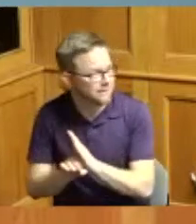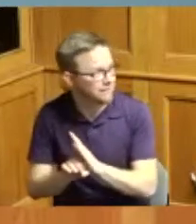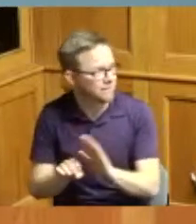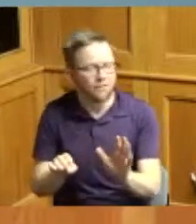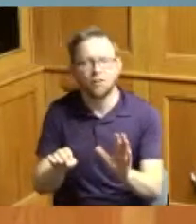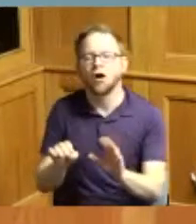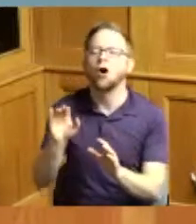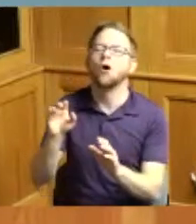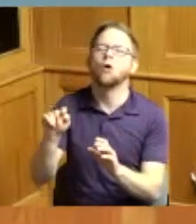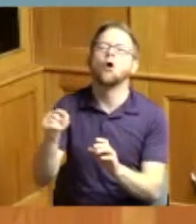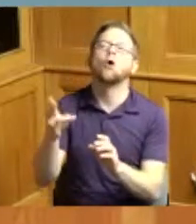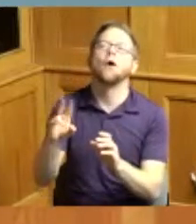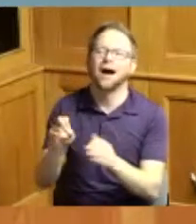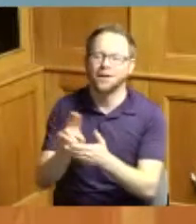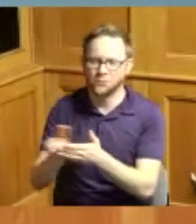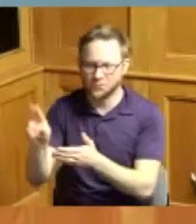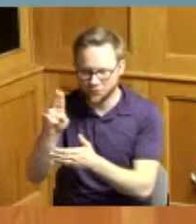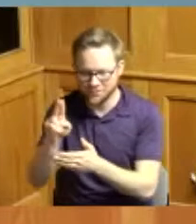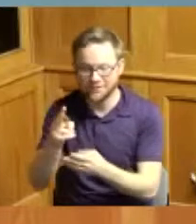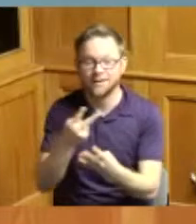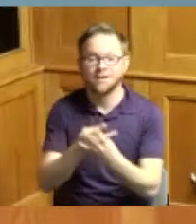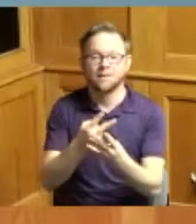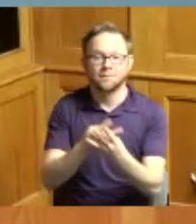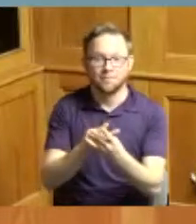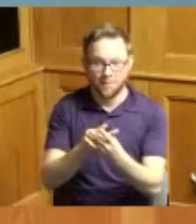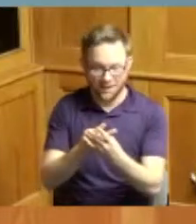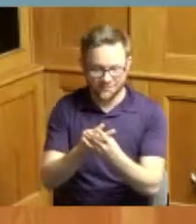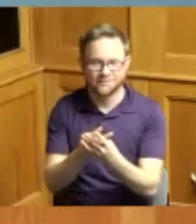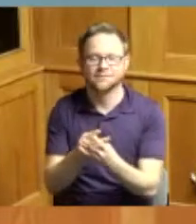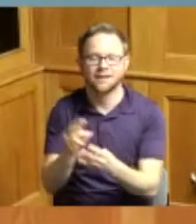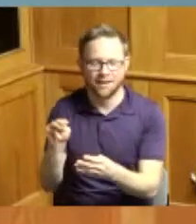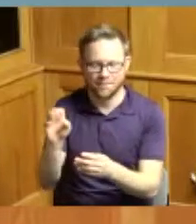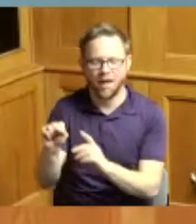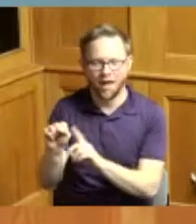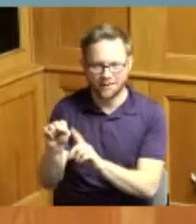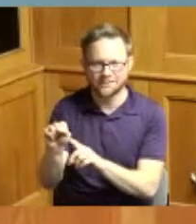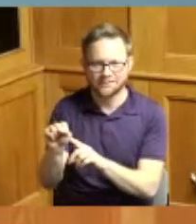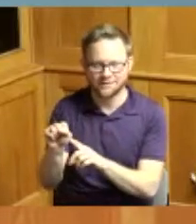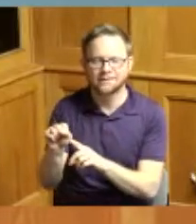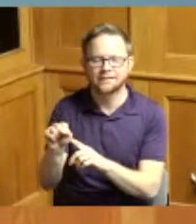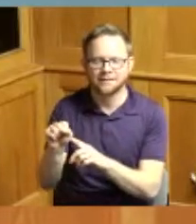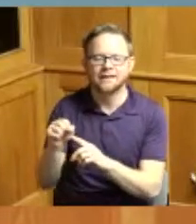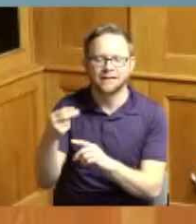yeah and a master of science I apologize that's all right in human resources development and